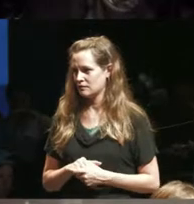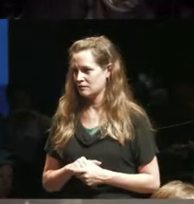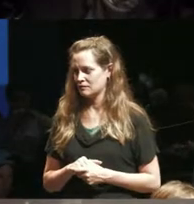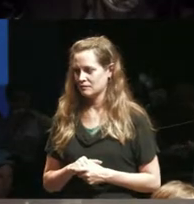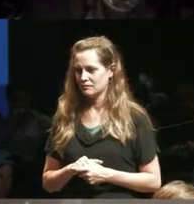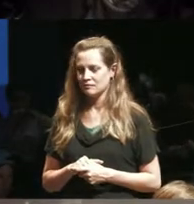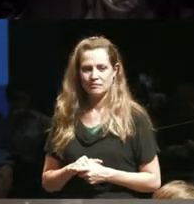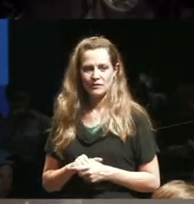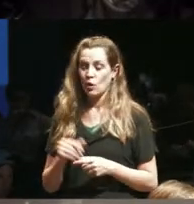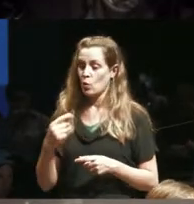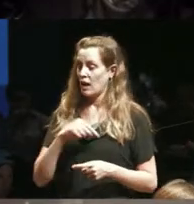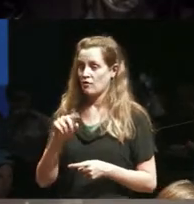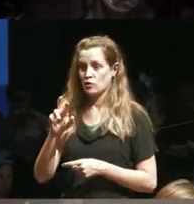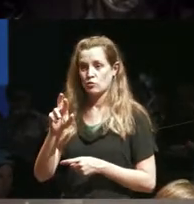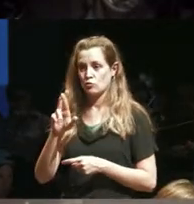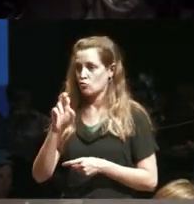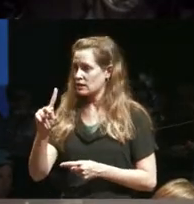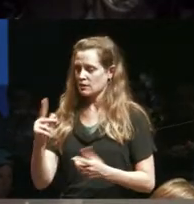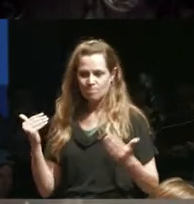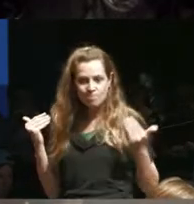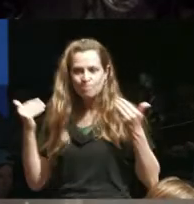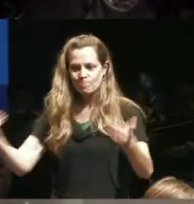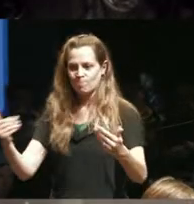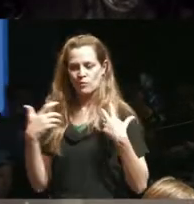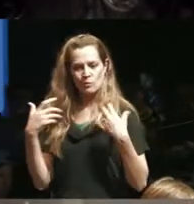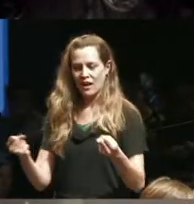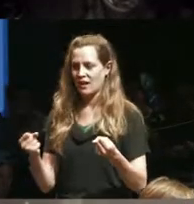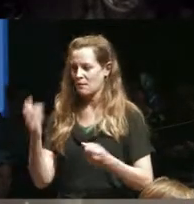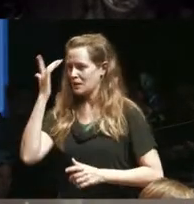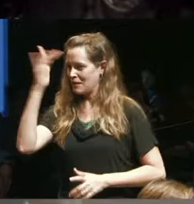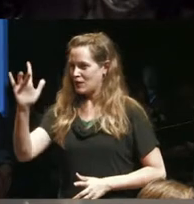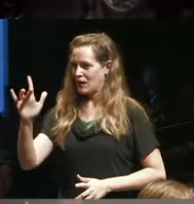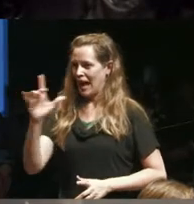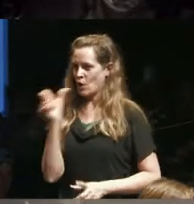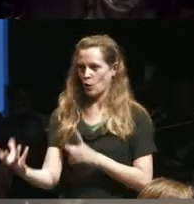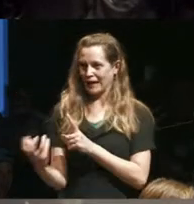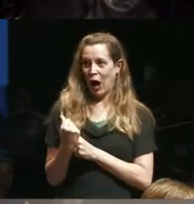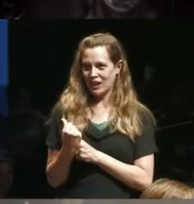have to take risks be clever and don't get caught